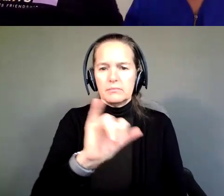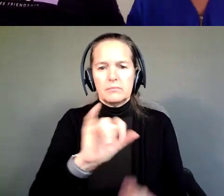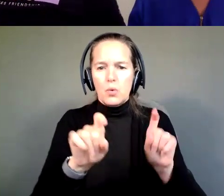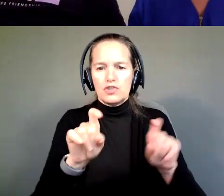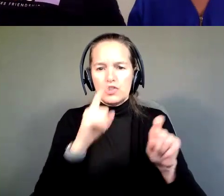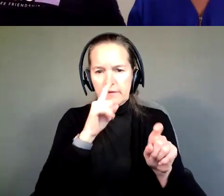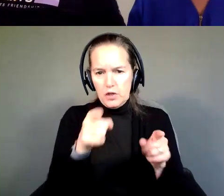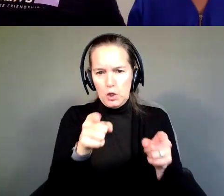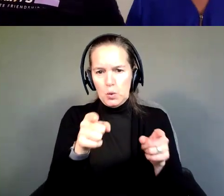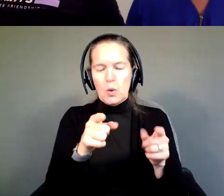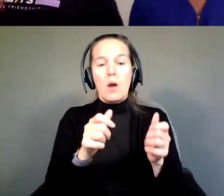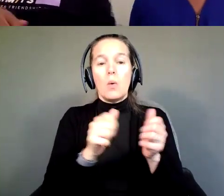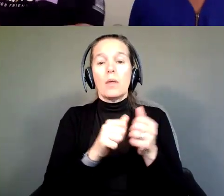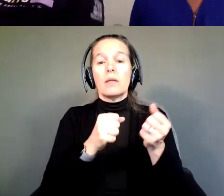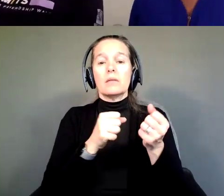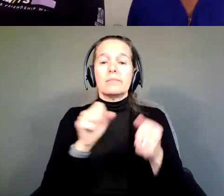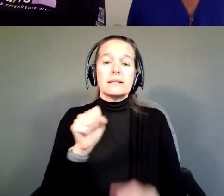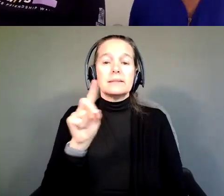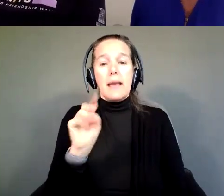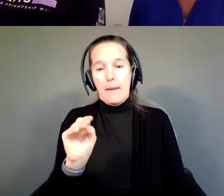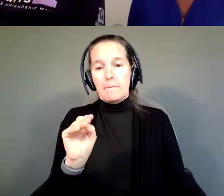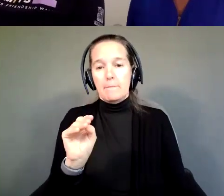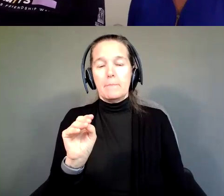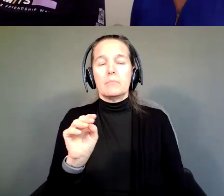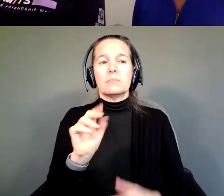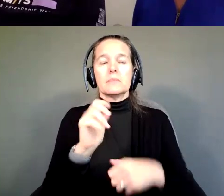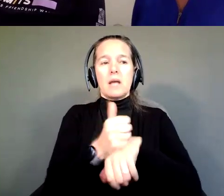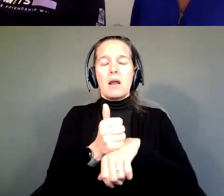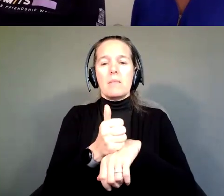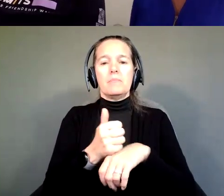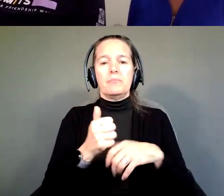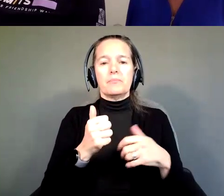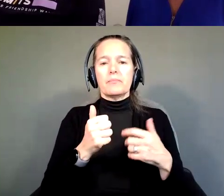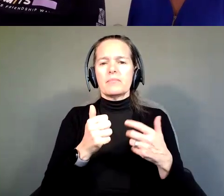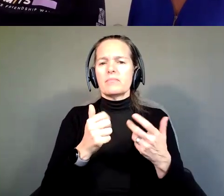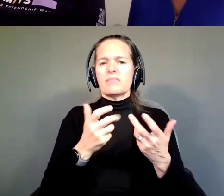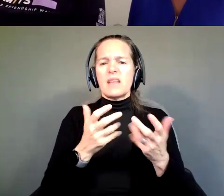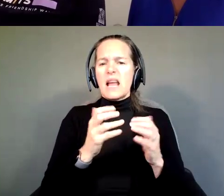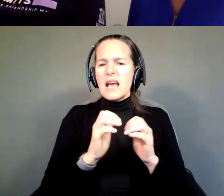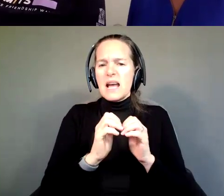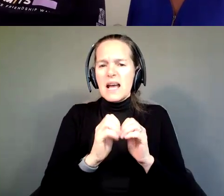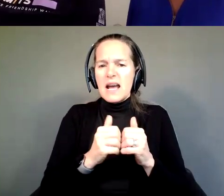With the Supported Decision Making set up, how do you go about or how did you go about